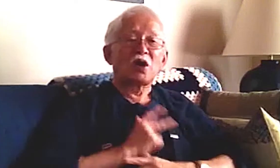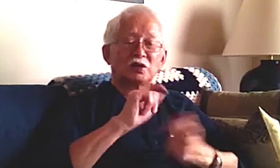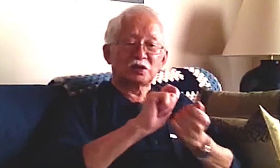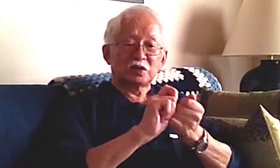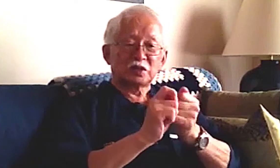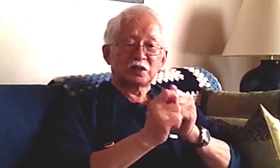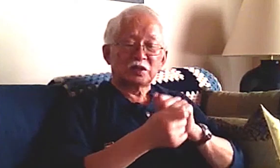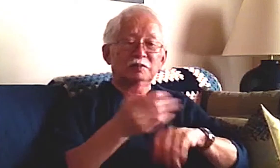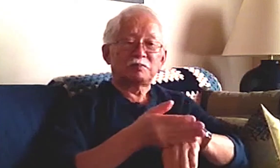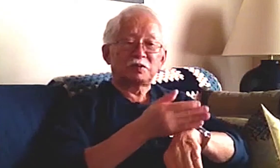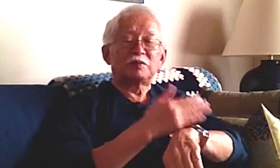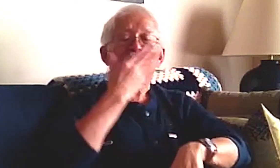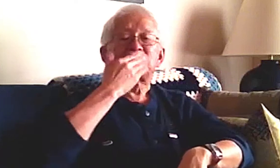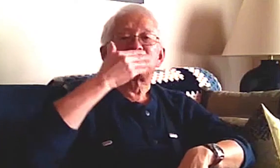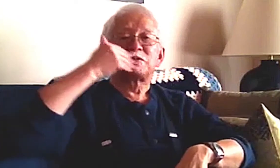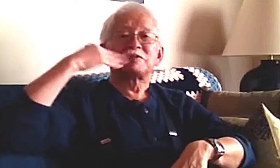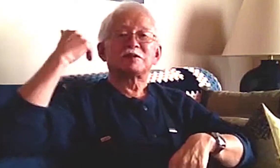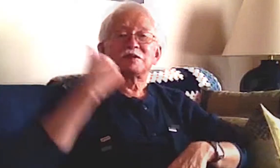and slowly Claire’s life changed.